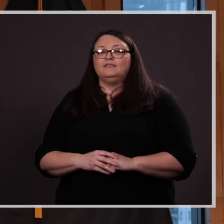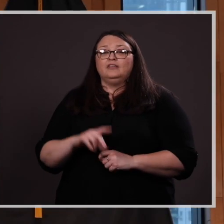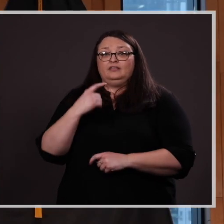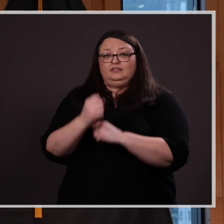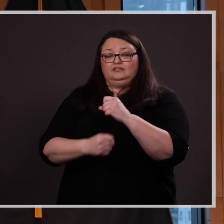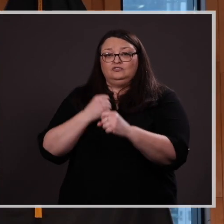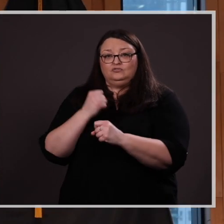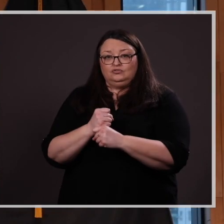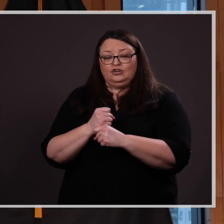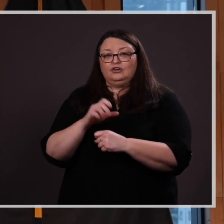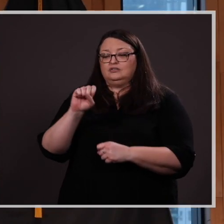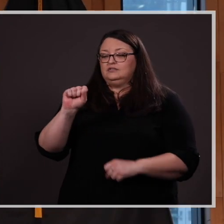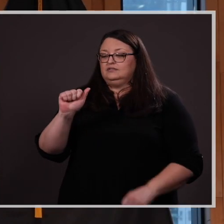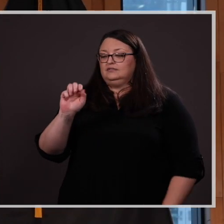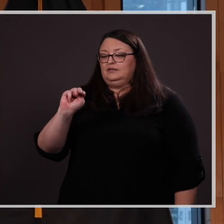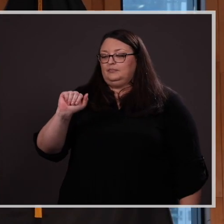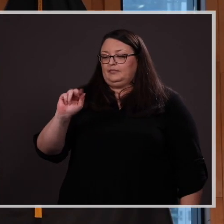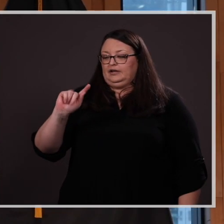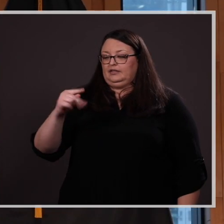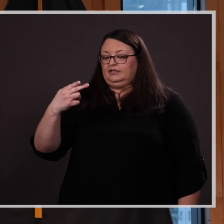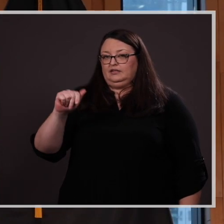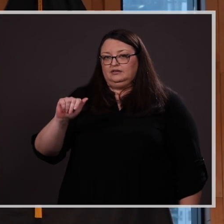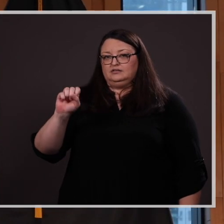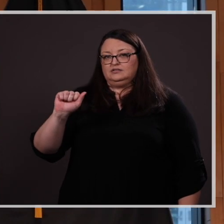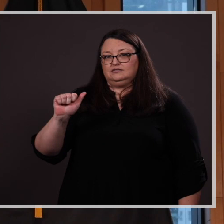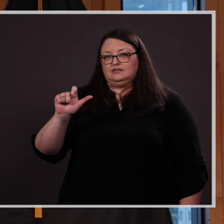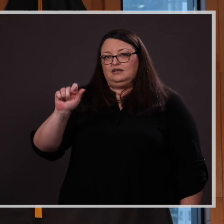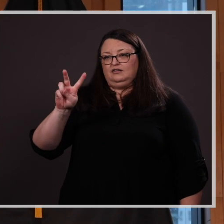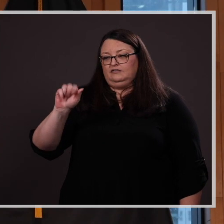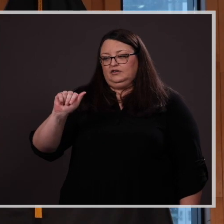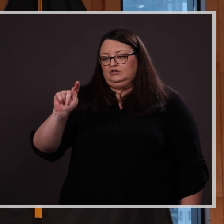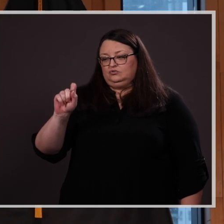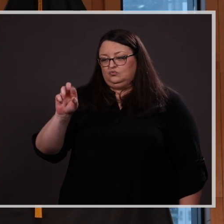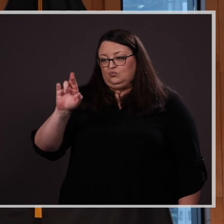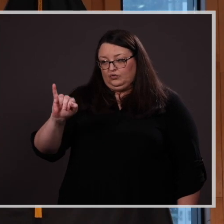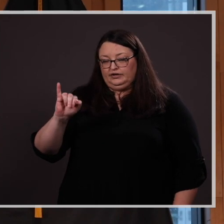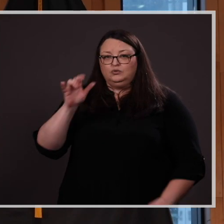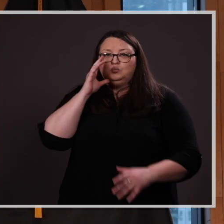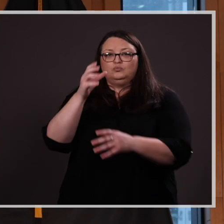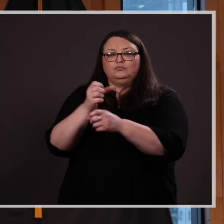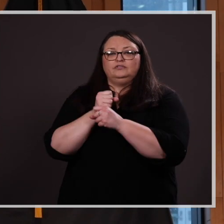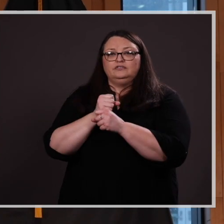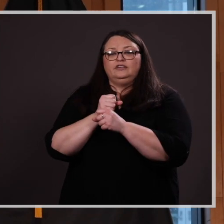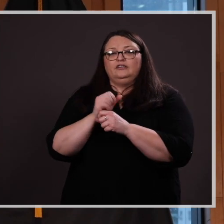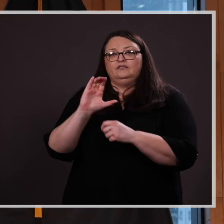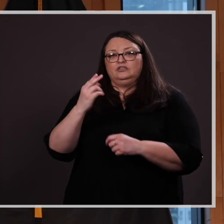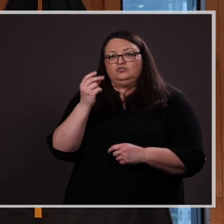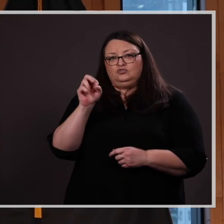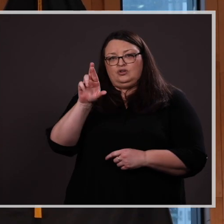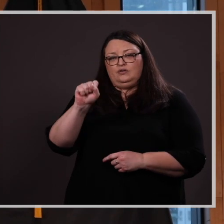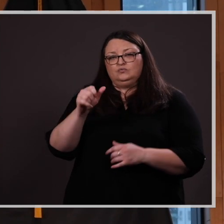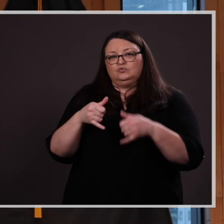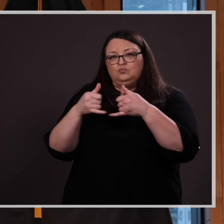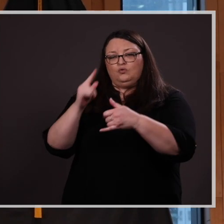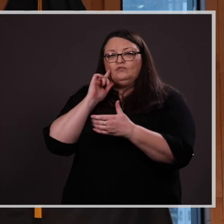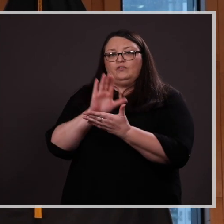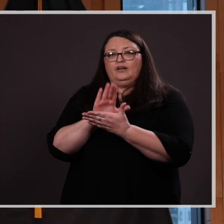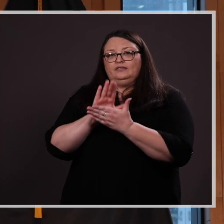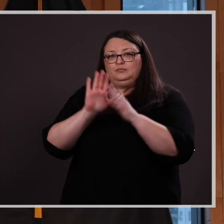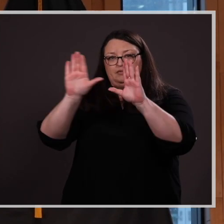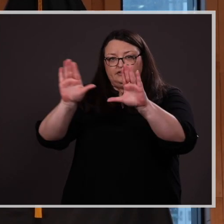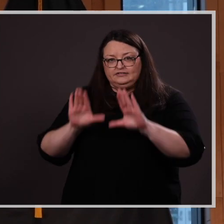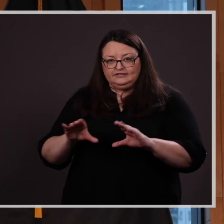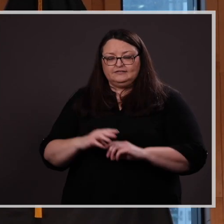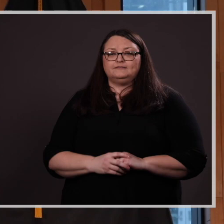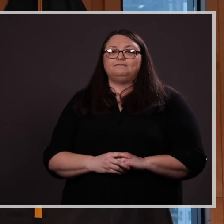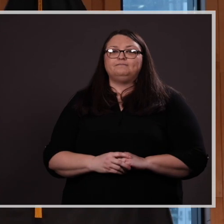This year, Samantha Jo Salvatori is the recipient of the Chancellor’s Award for Academic Excellence.